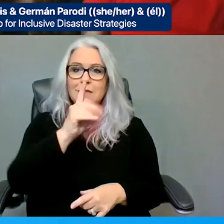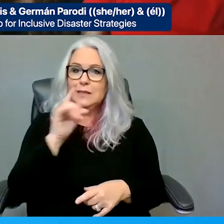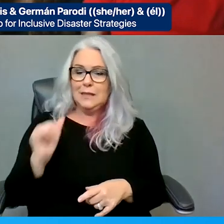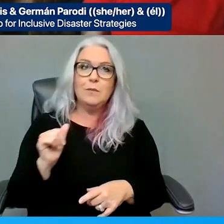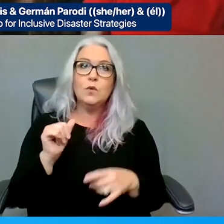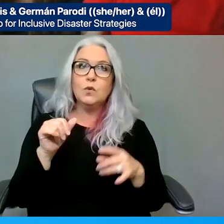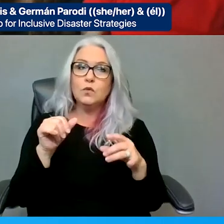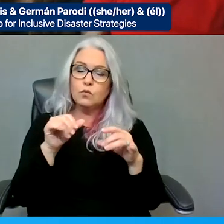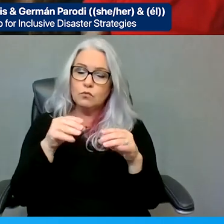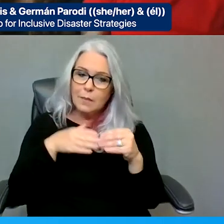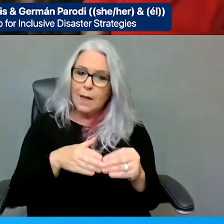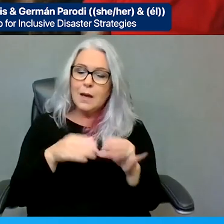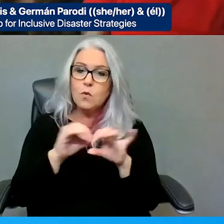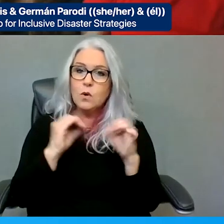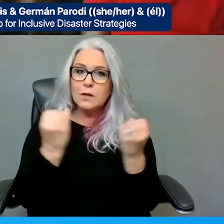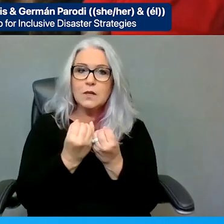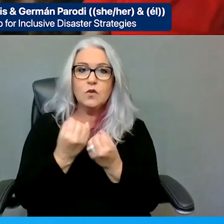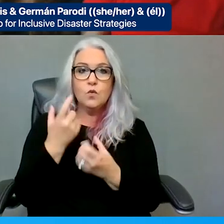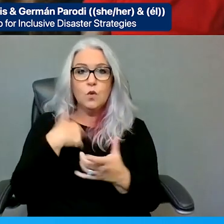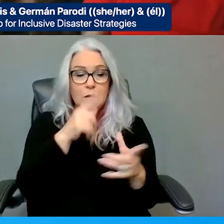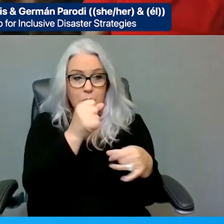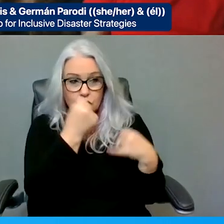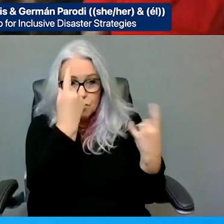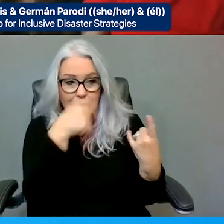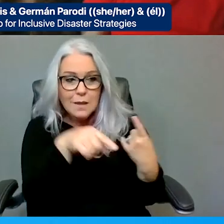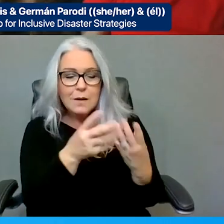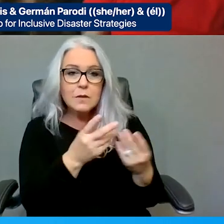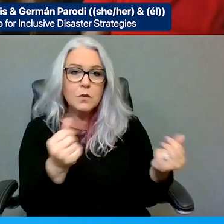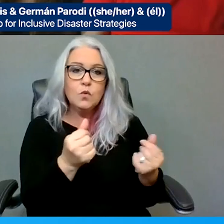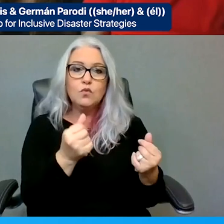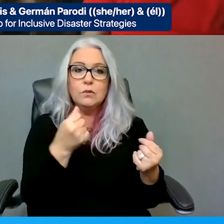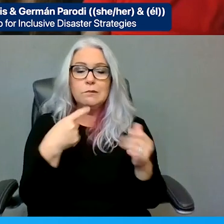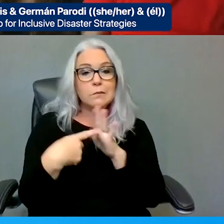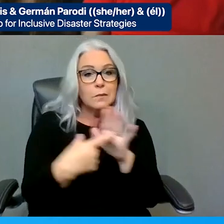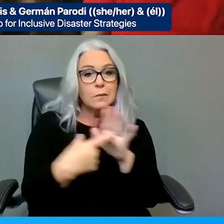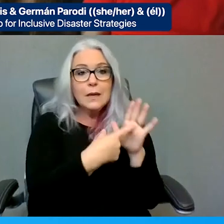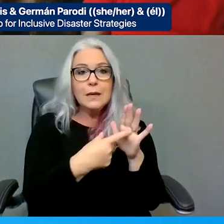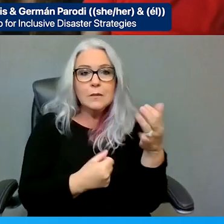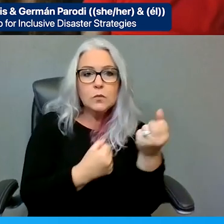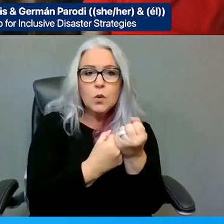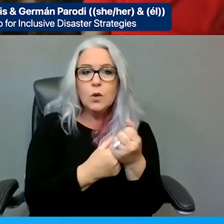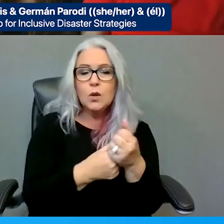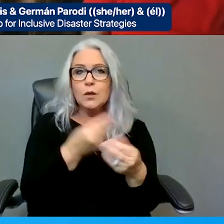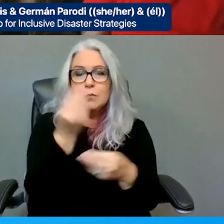solutions, highlight and promote them, and also enhance them, right, to ensure that